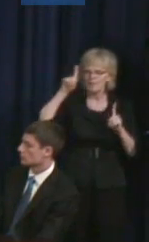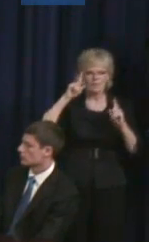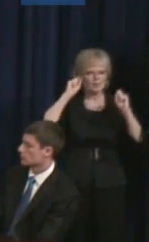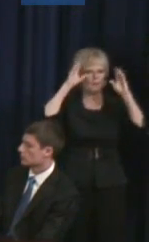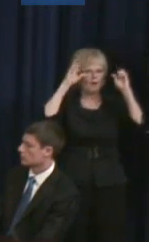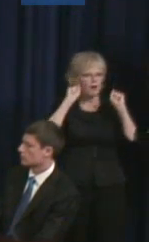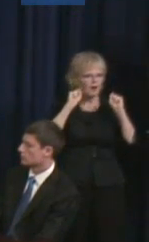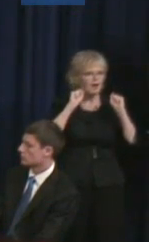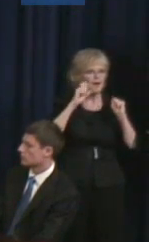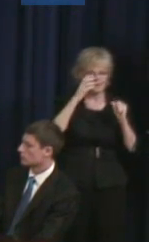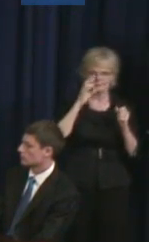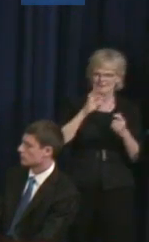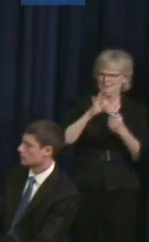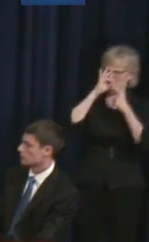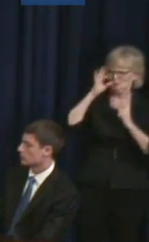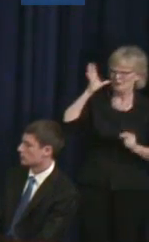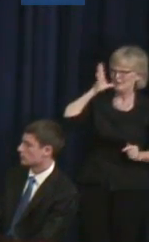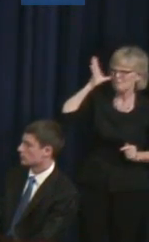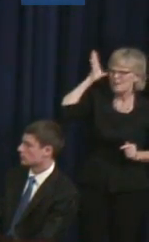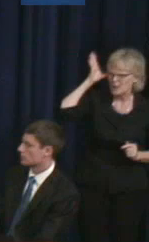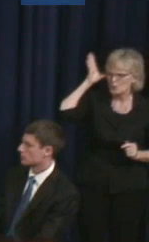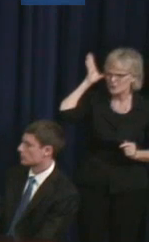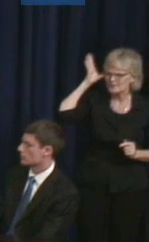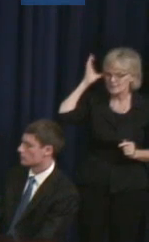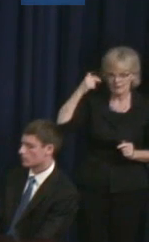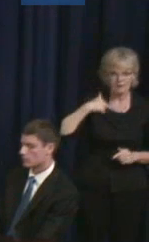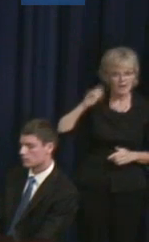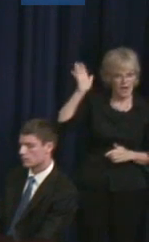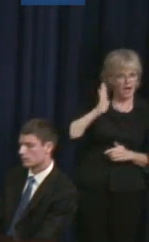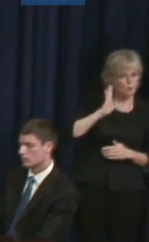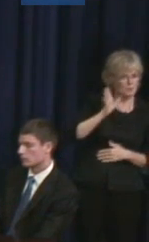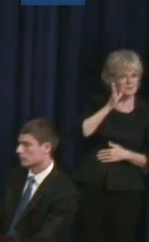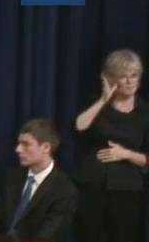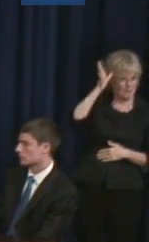And especially parents because that's what I was at one point, a parent of a young person.